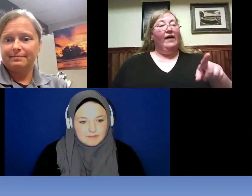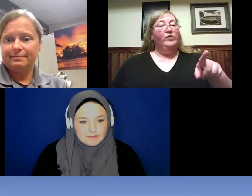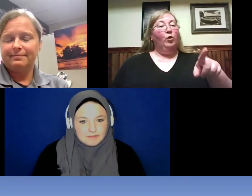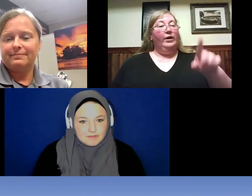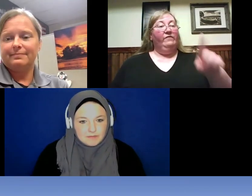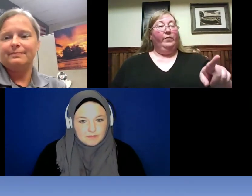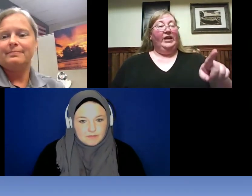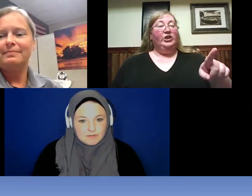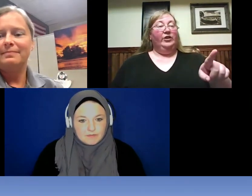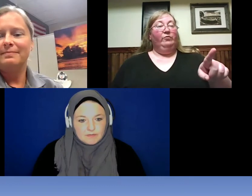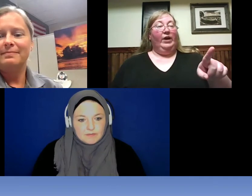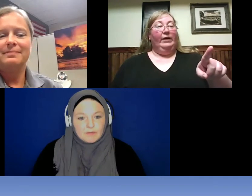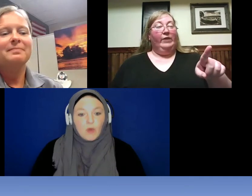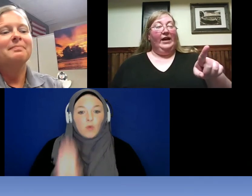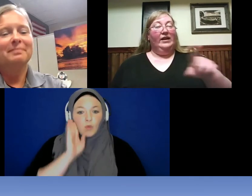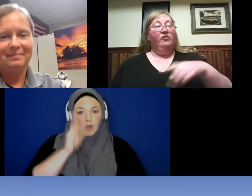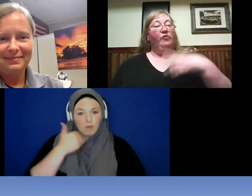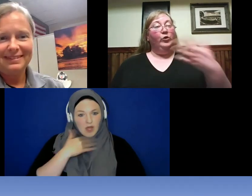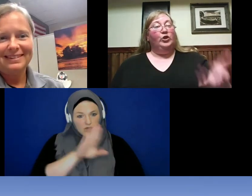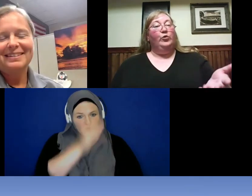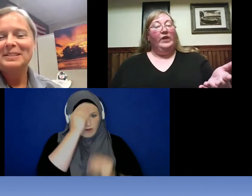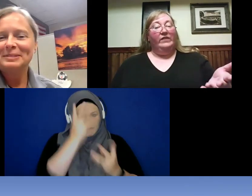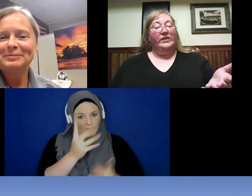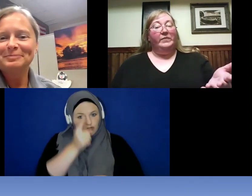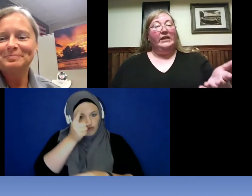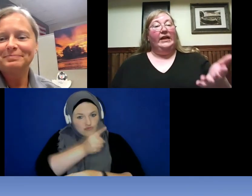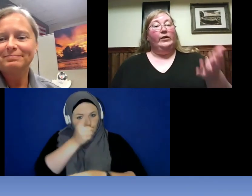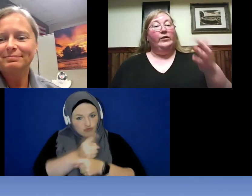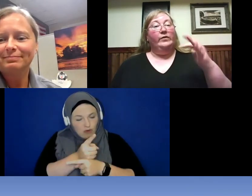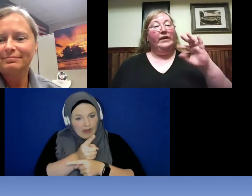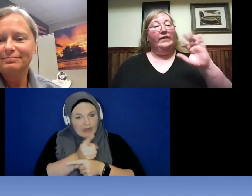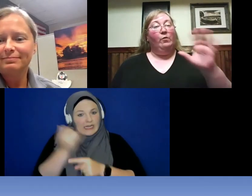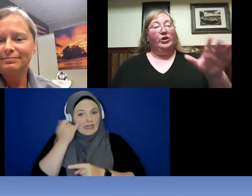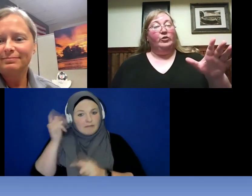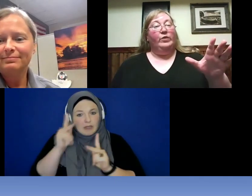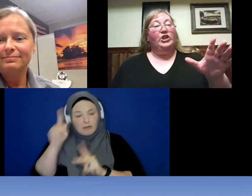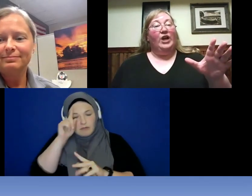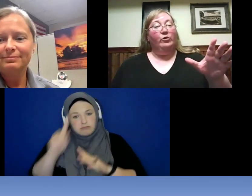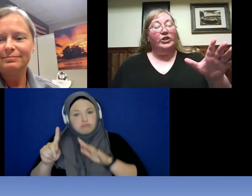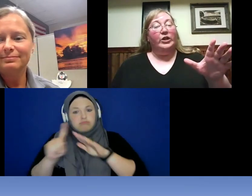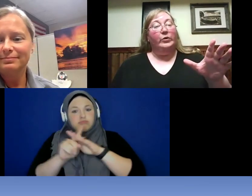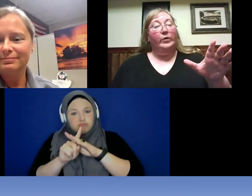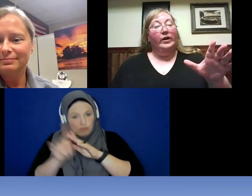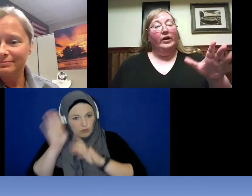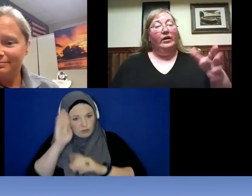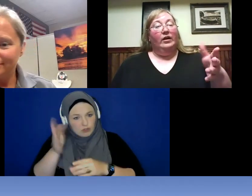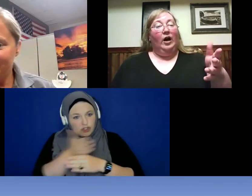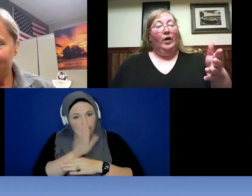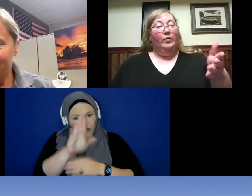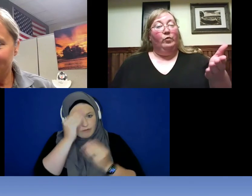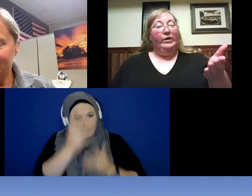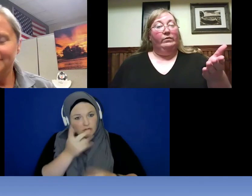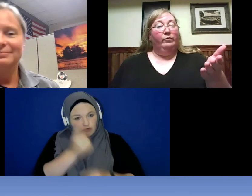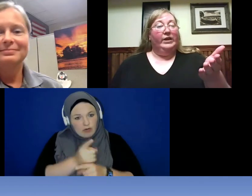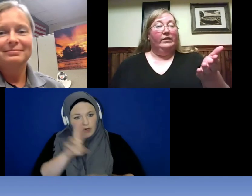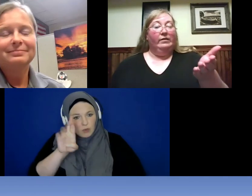your information right Reanna if folks think of something later that they want to reach out to you? We will